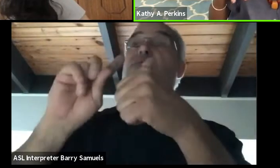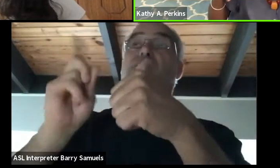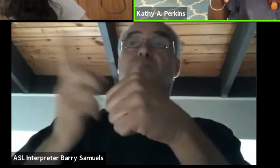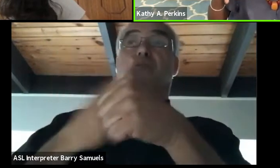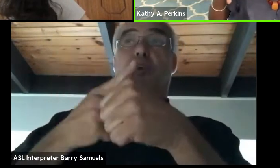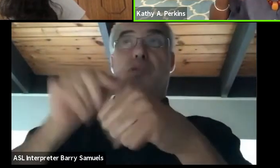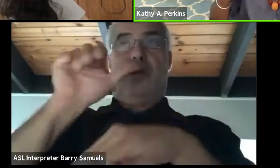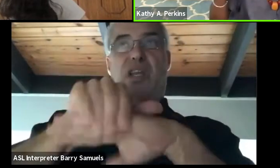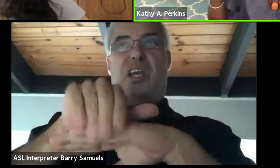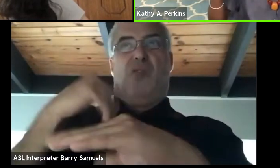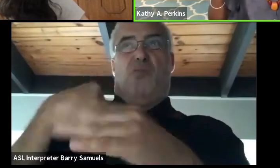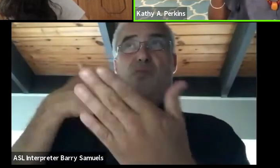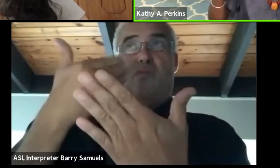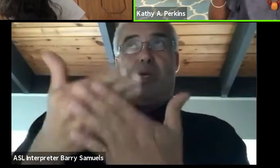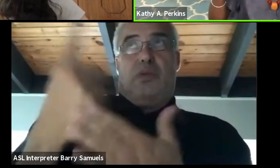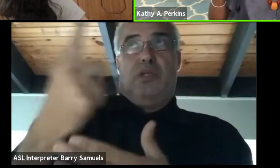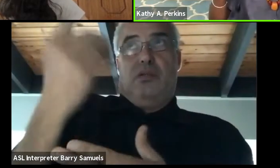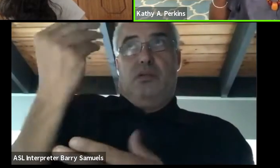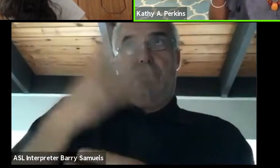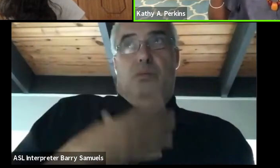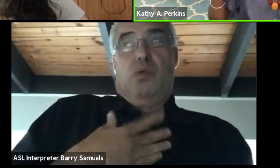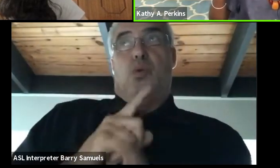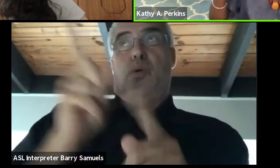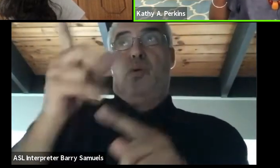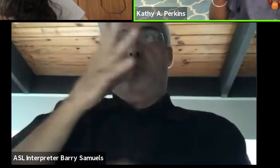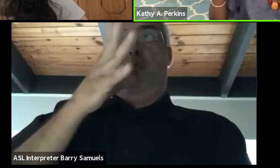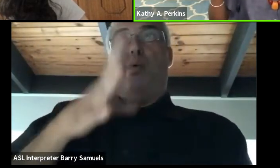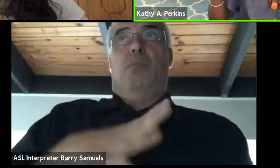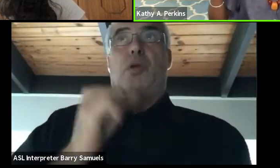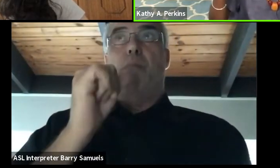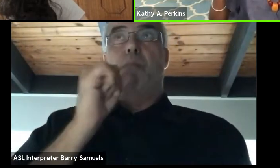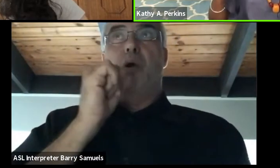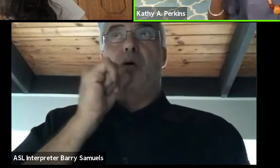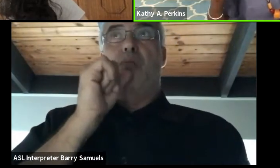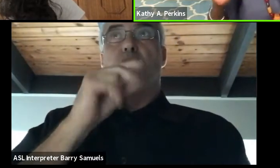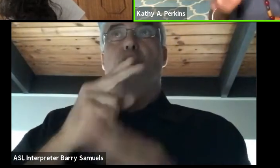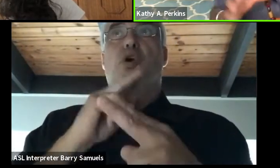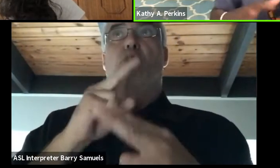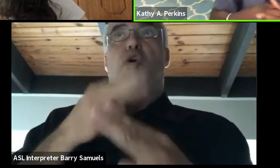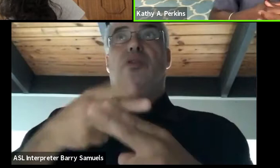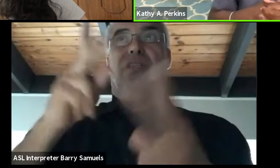someone told me that I had to go to this women's bar called Kippies. It doesn't exist anymore.